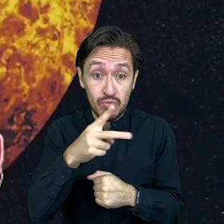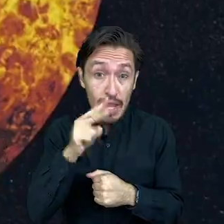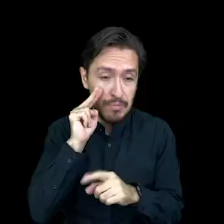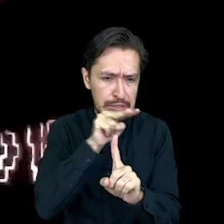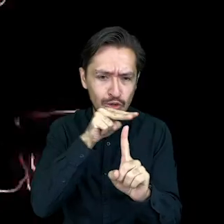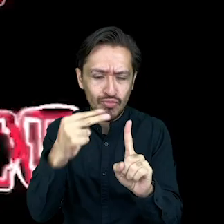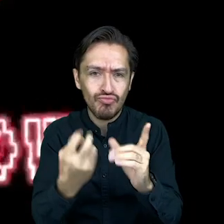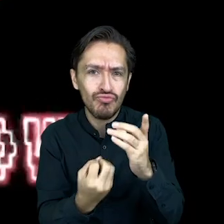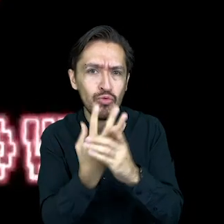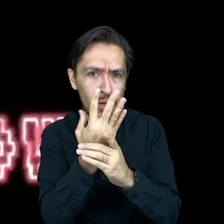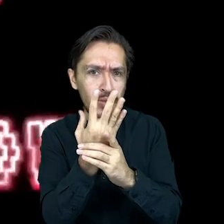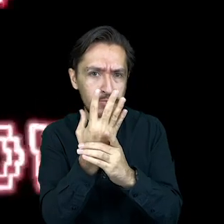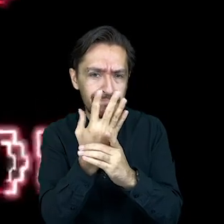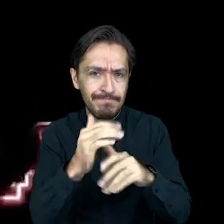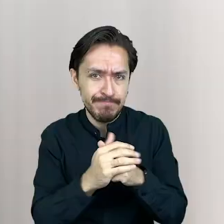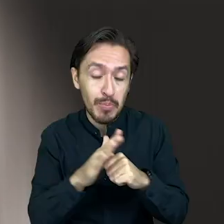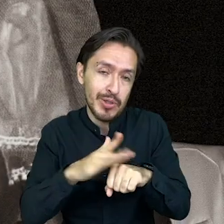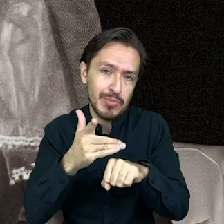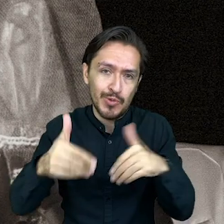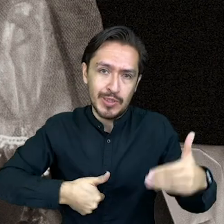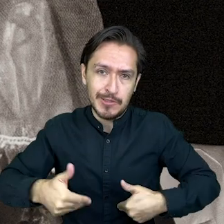we went in to COVID- 19’s closing of theater doors,